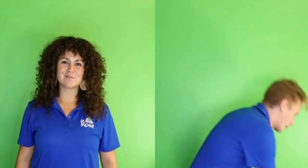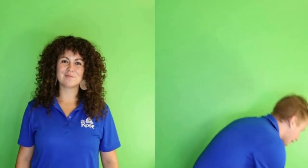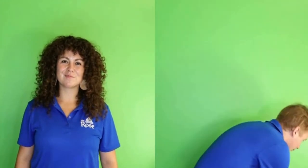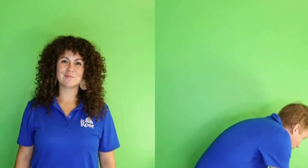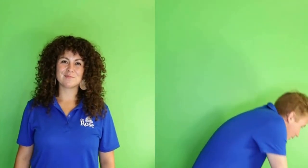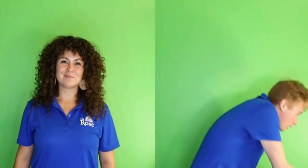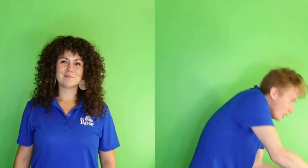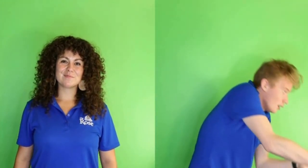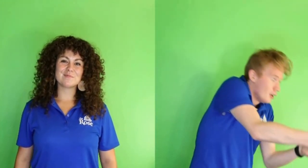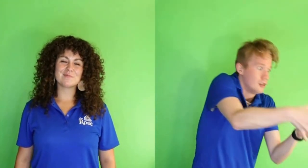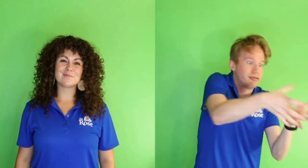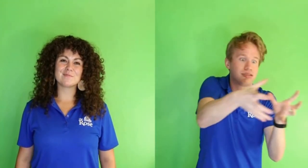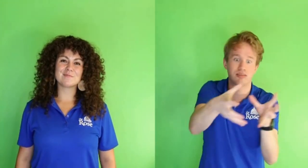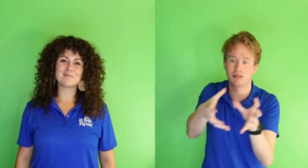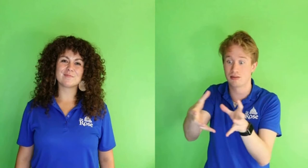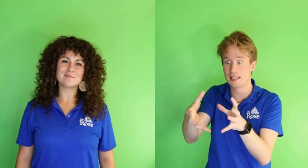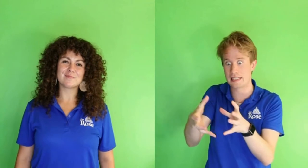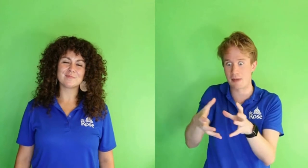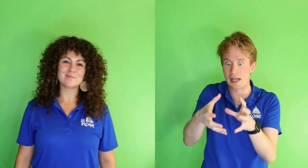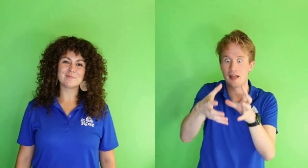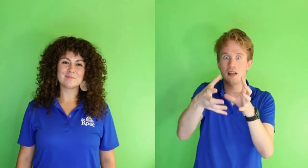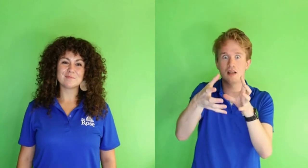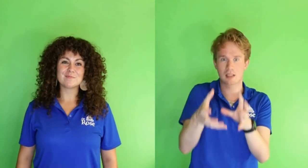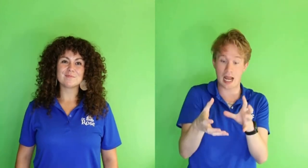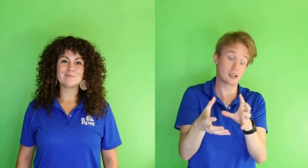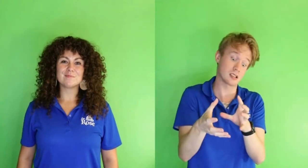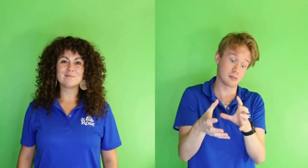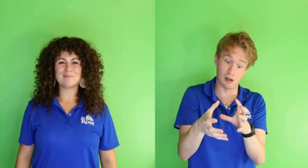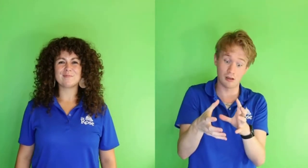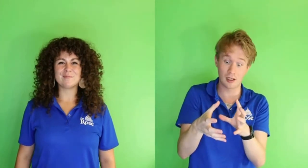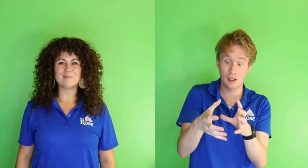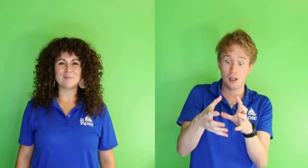Okay. So this is my sadness ball and